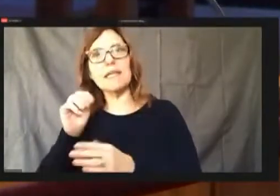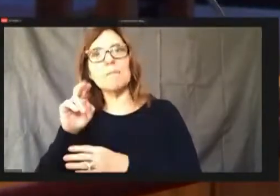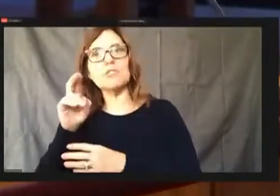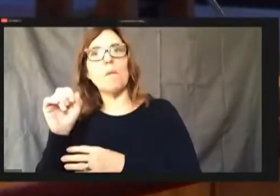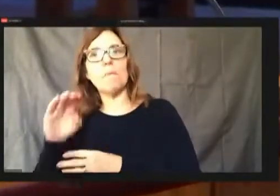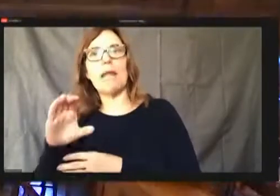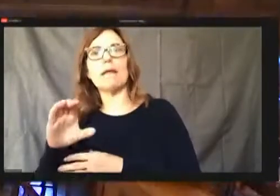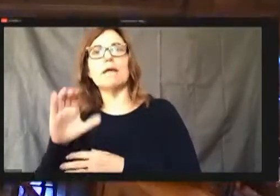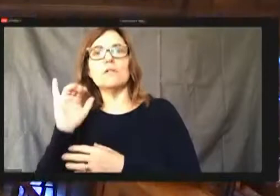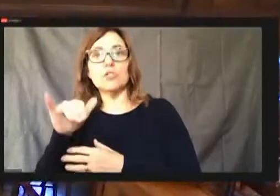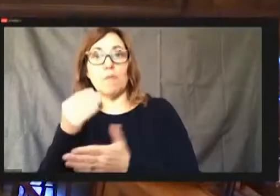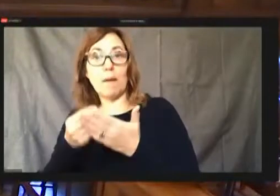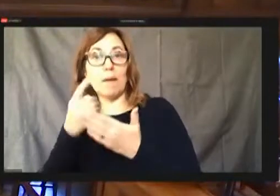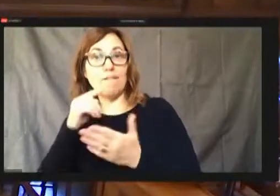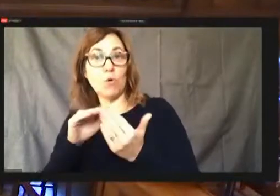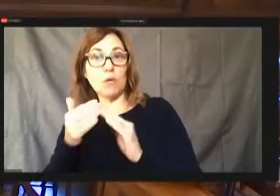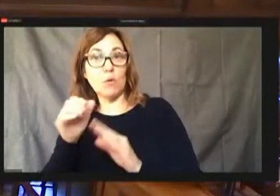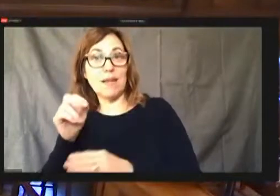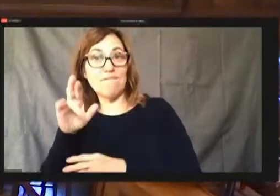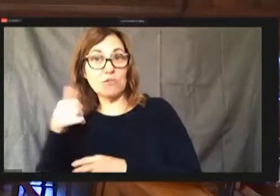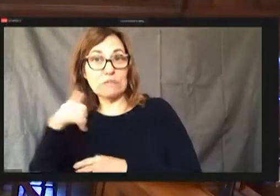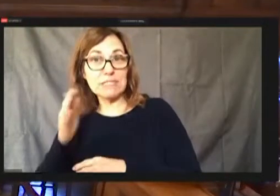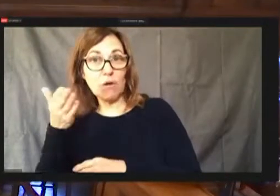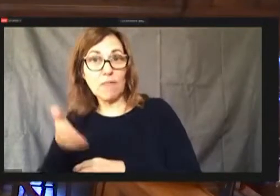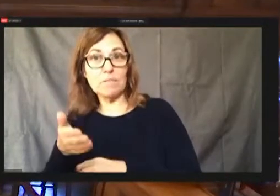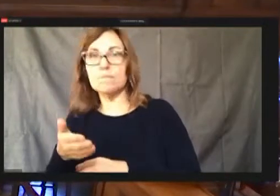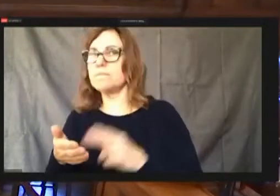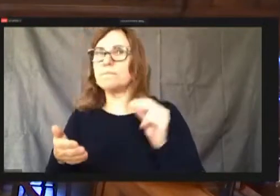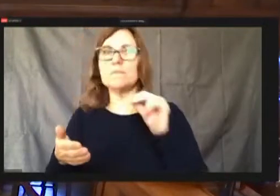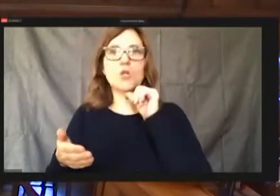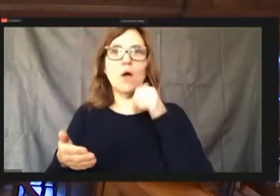It's not still there. Yes.